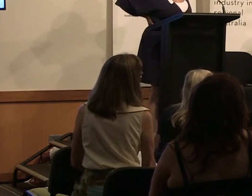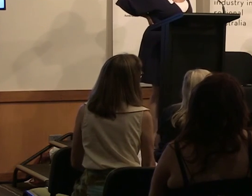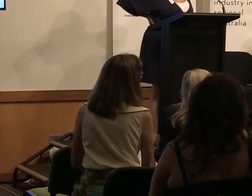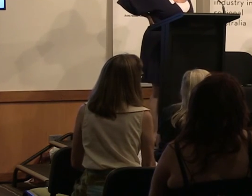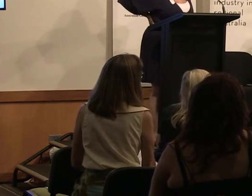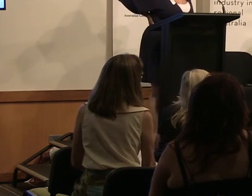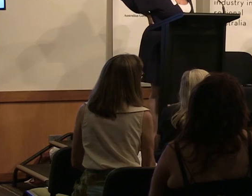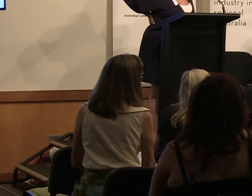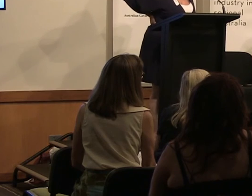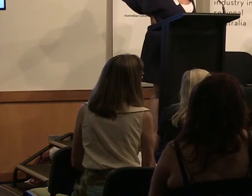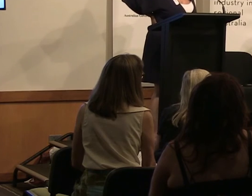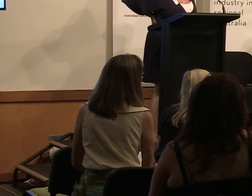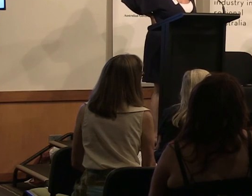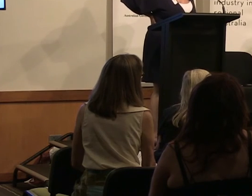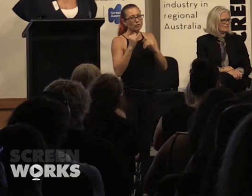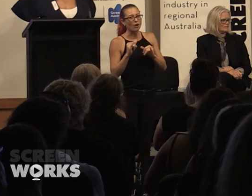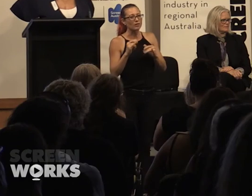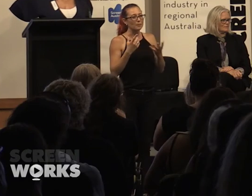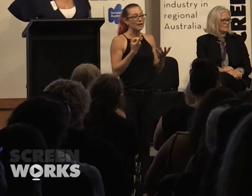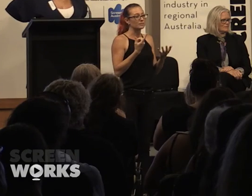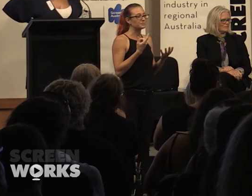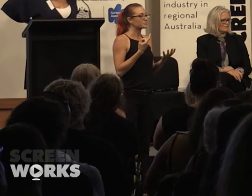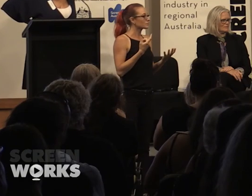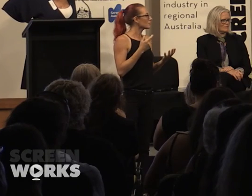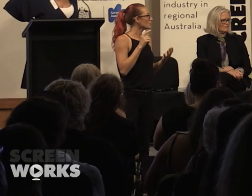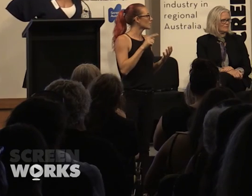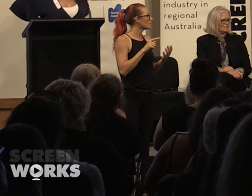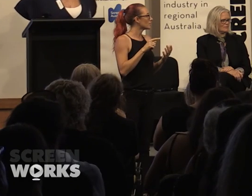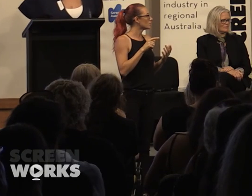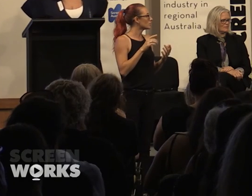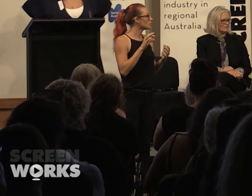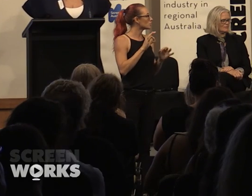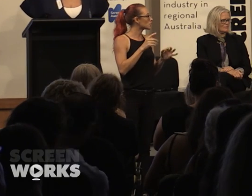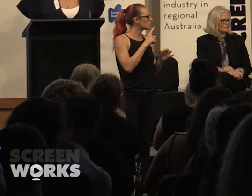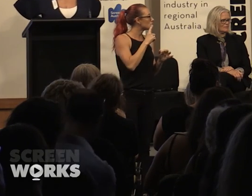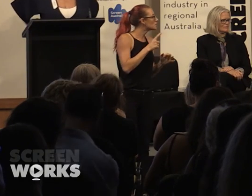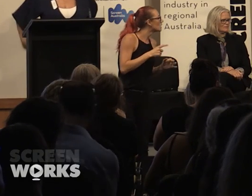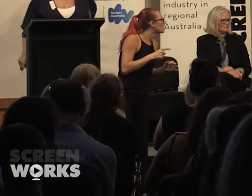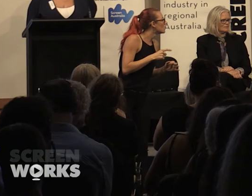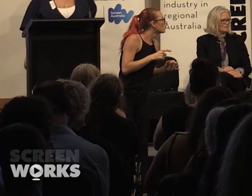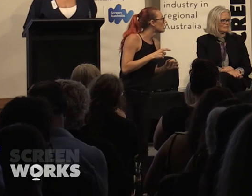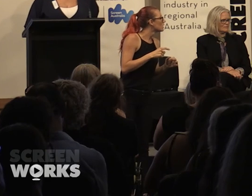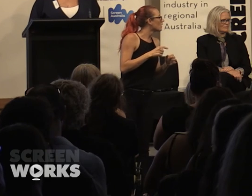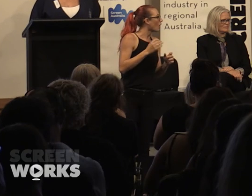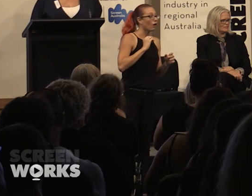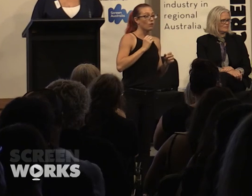that's so wrong. But i do think that the analogy is you wouldn't say OK, we've hardly got any female pilots so let's